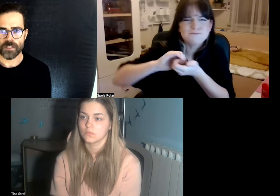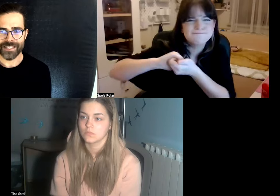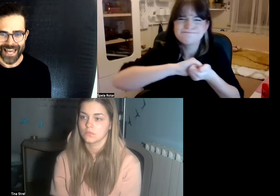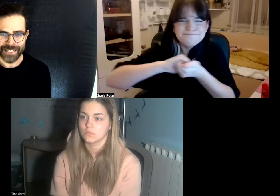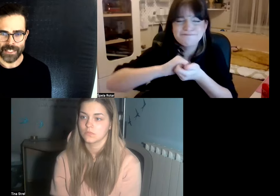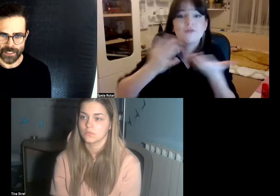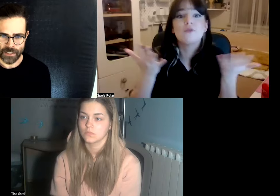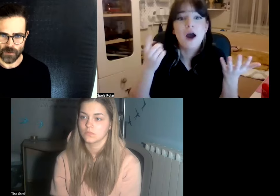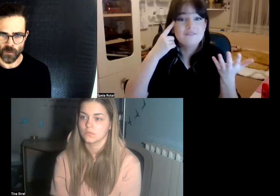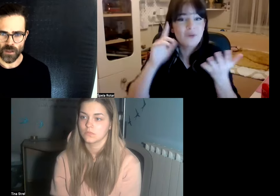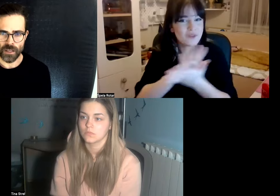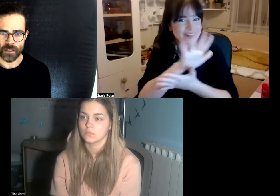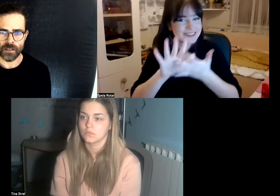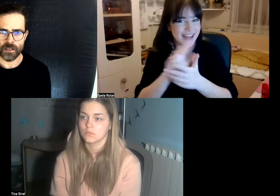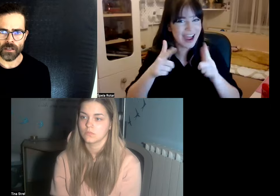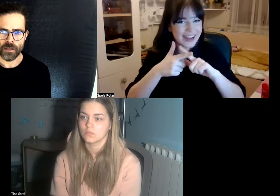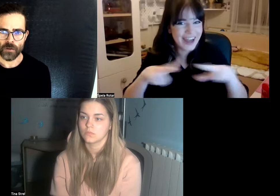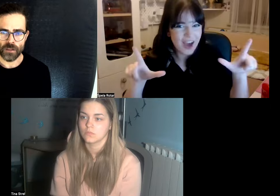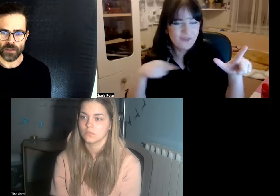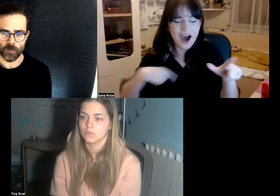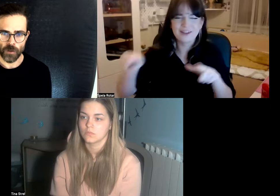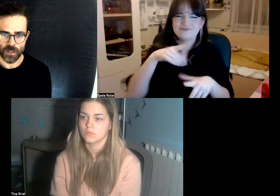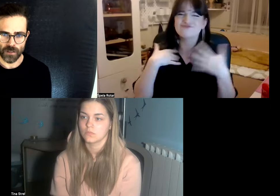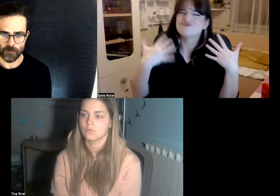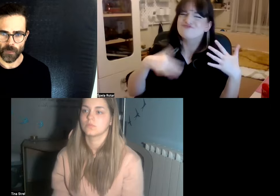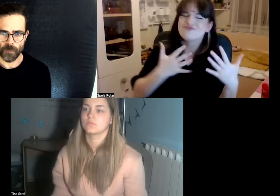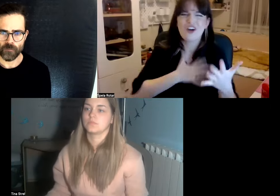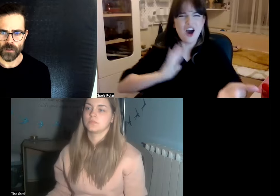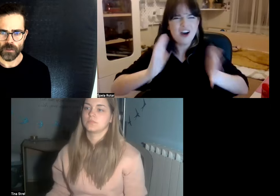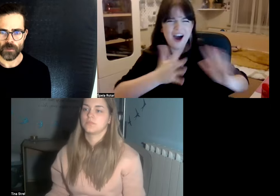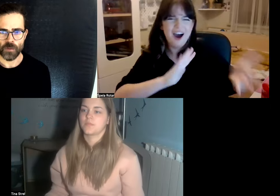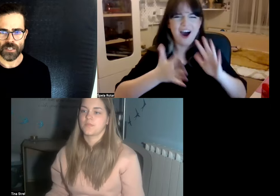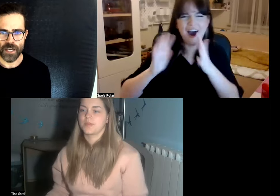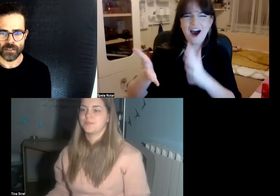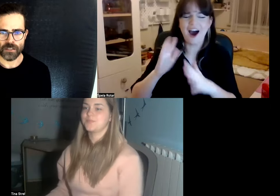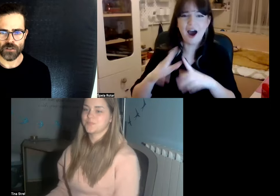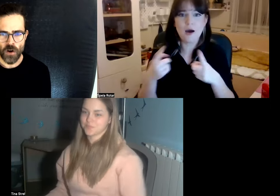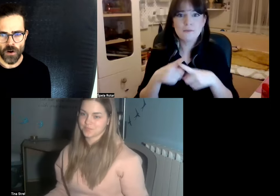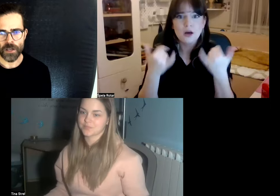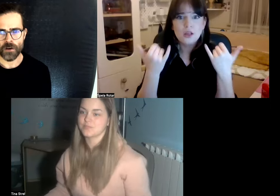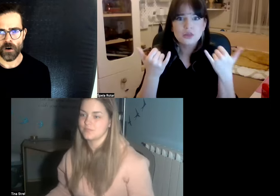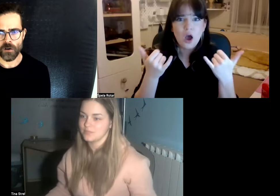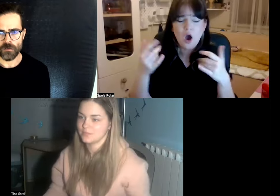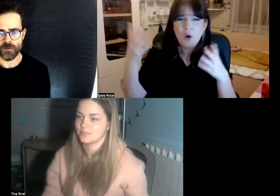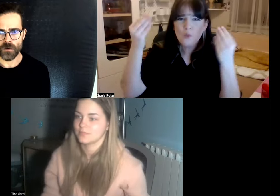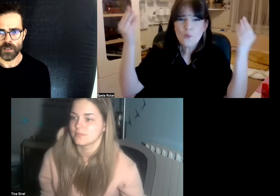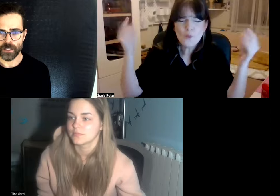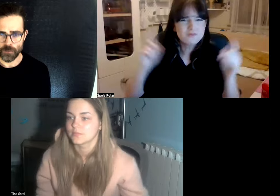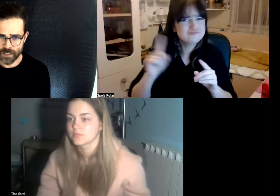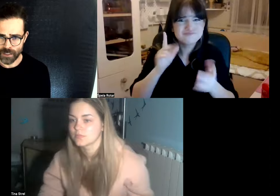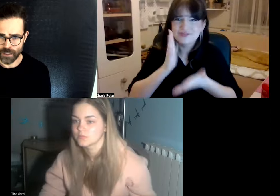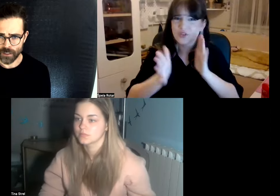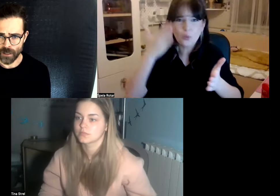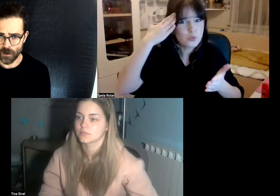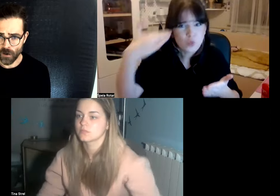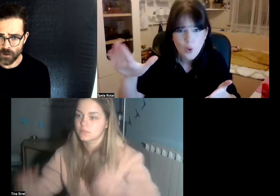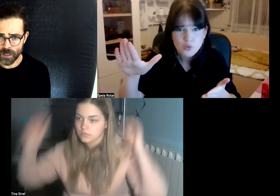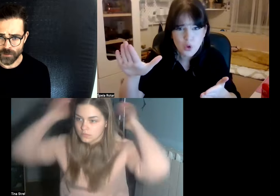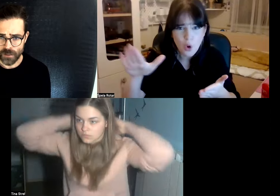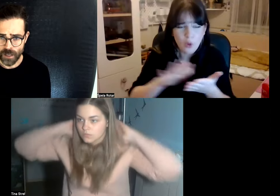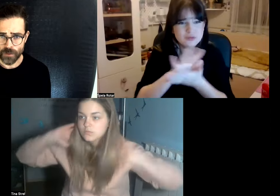stances within the community but we shared the joy of expressing in our own natural language